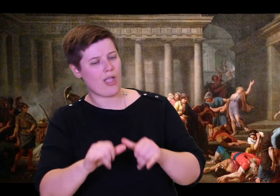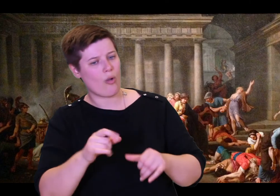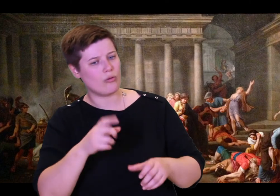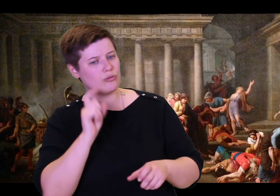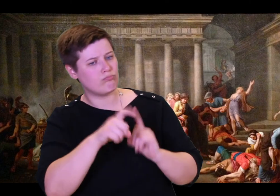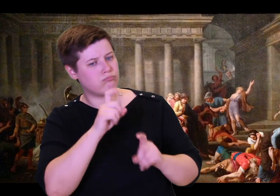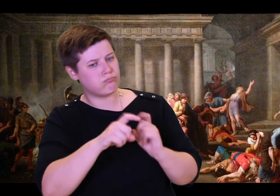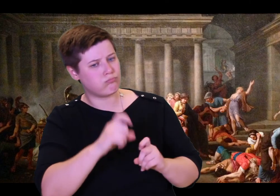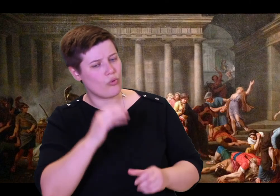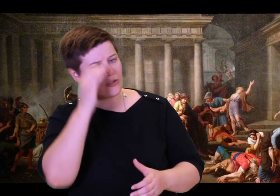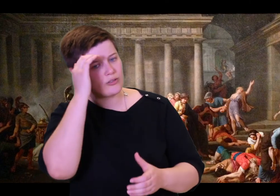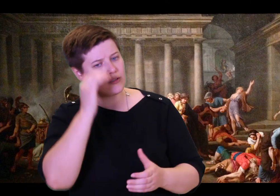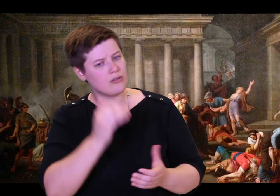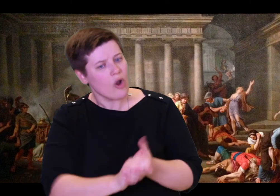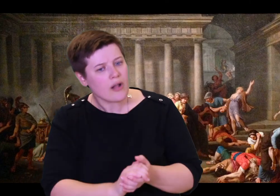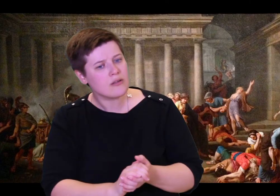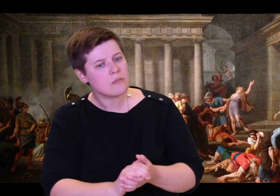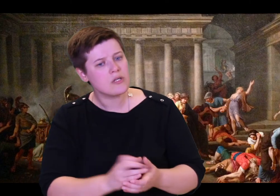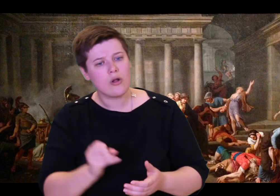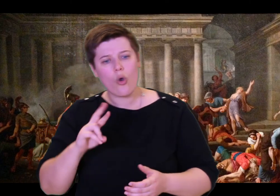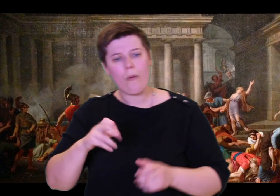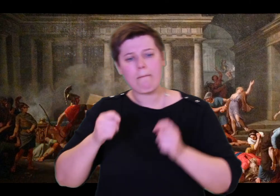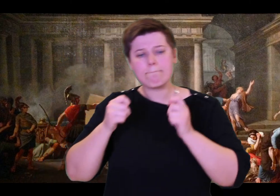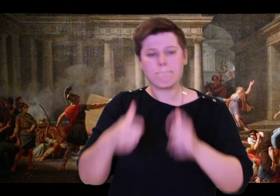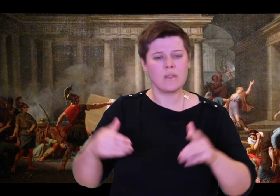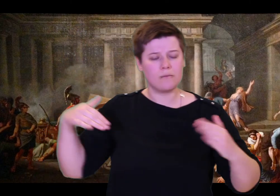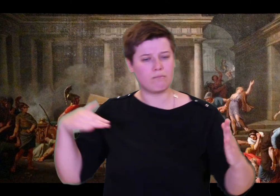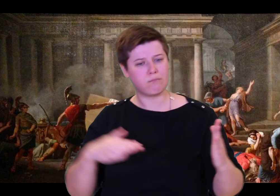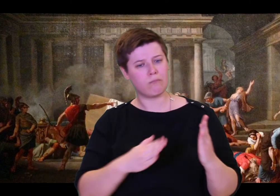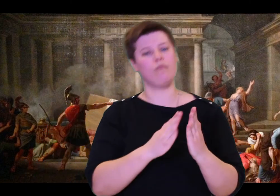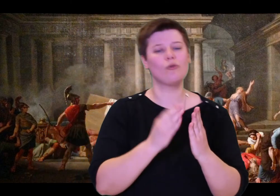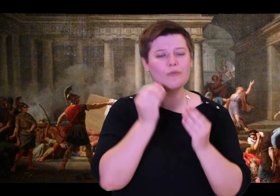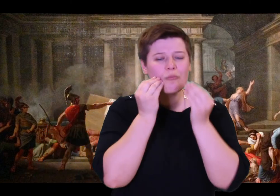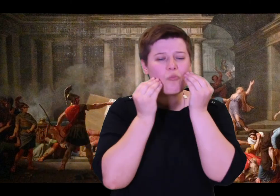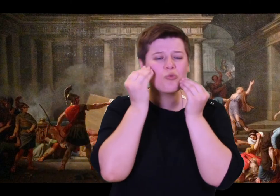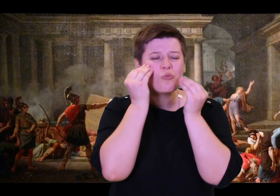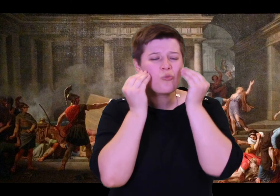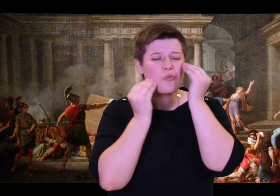despite your cleverness, but let us go to meet my son so I can see the suitors